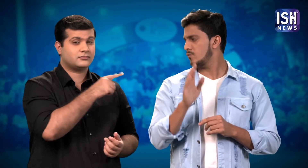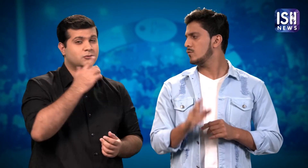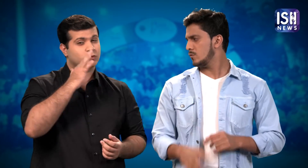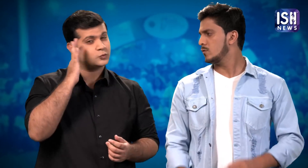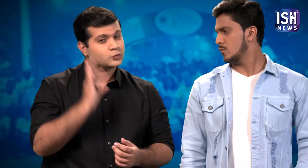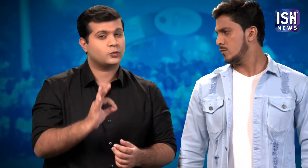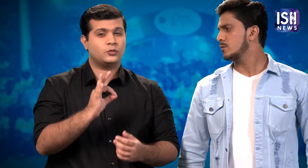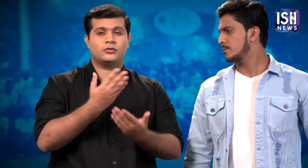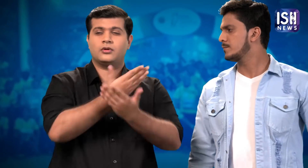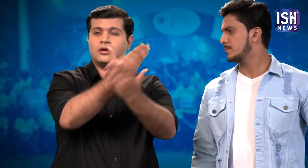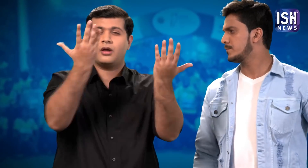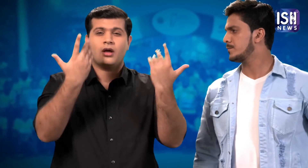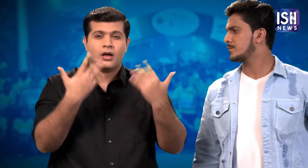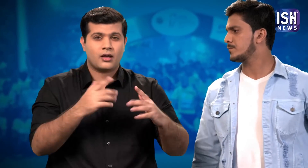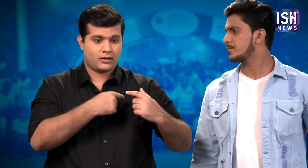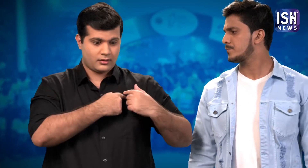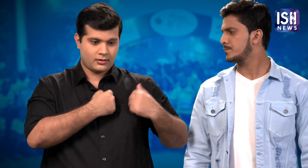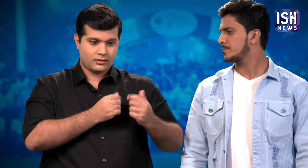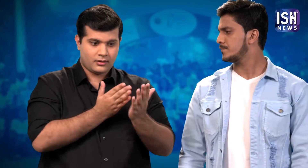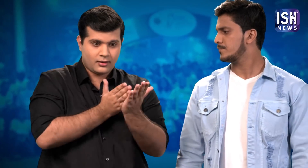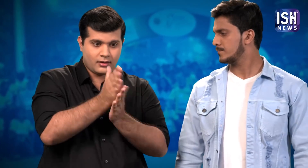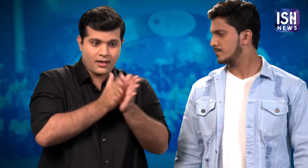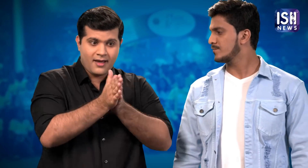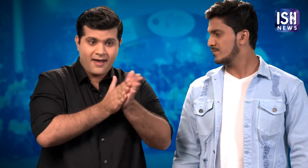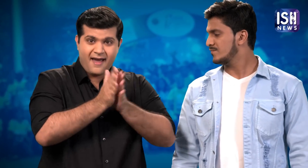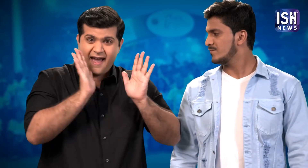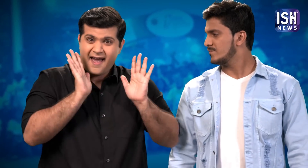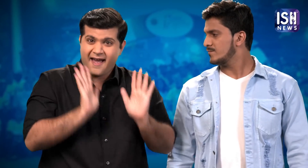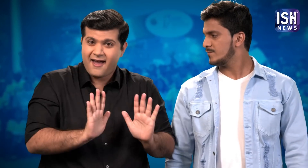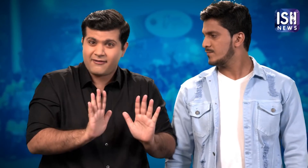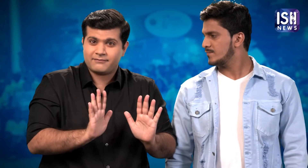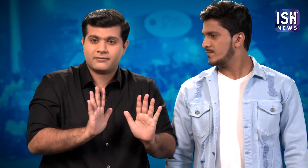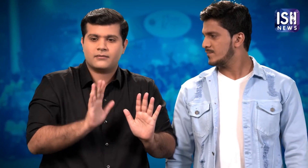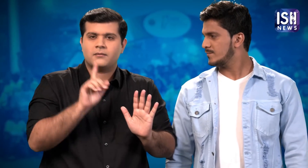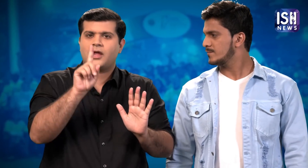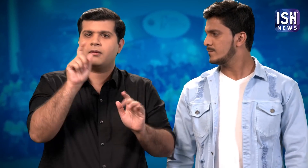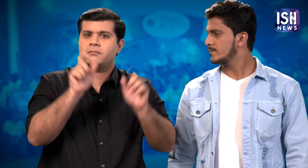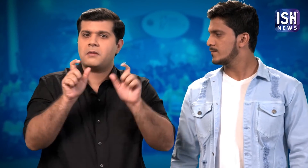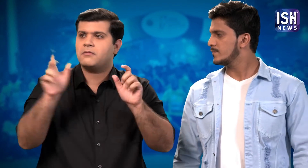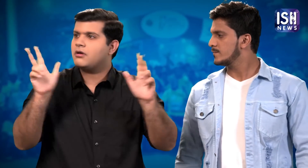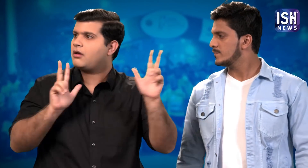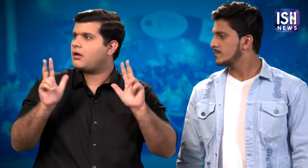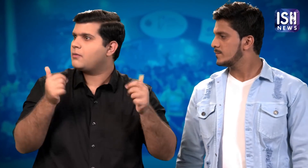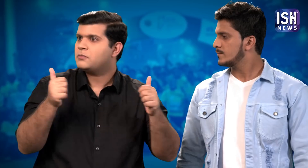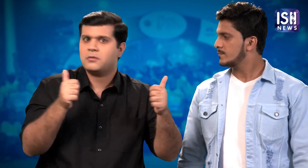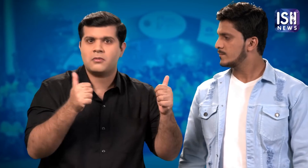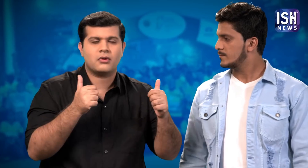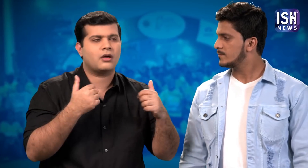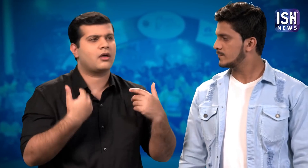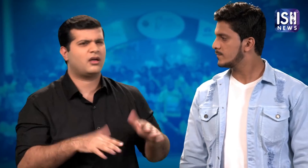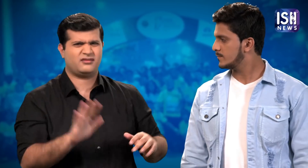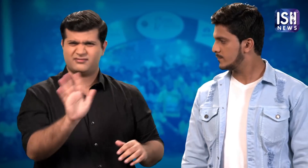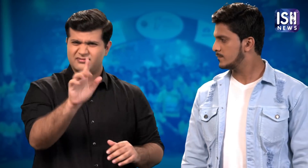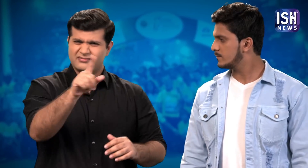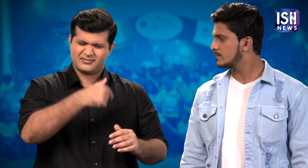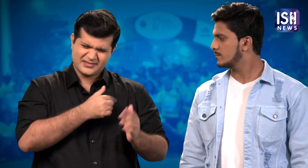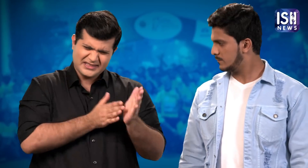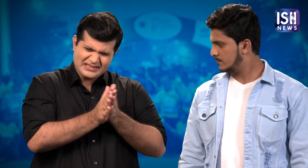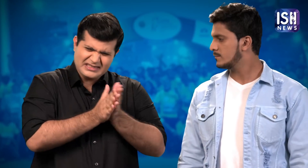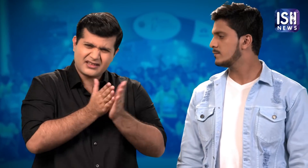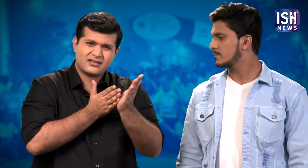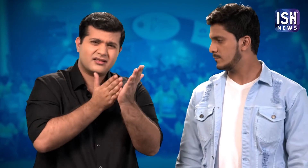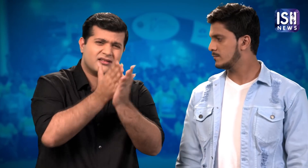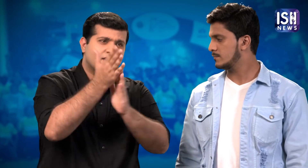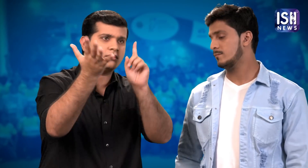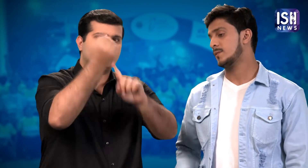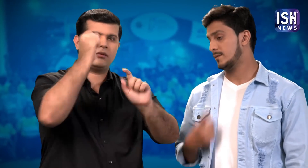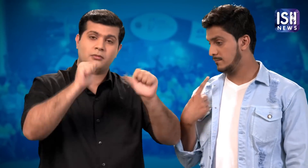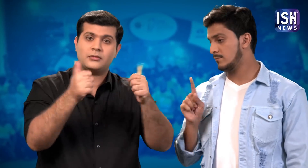So true! If your heart excites you to do something, then ignore the naysayers and find a way to achieve it.